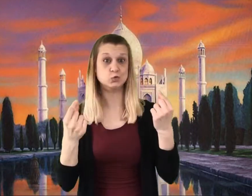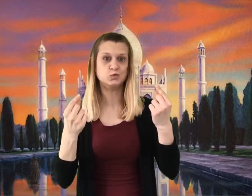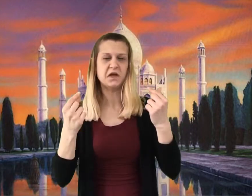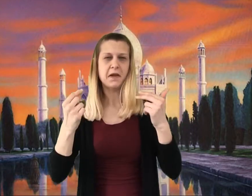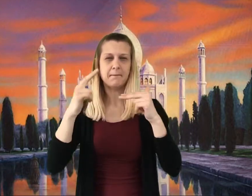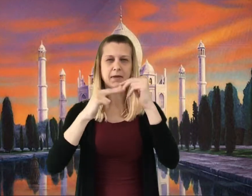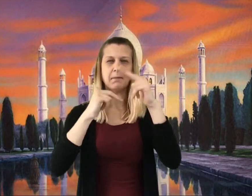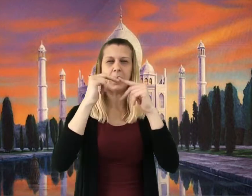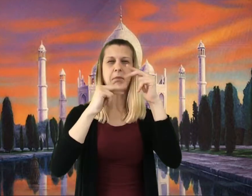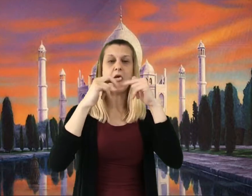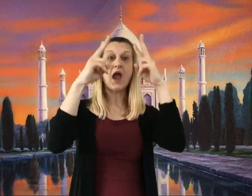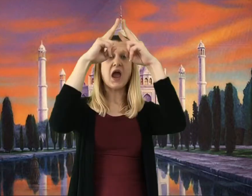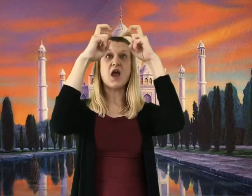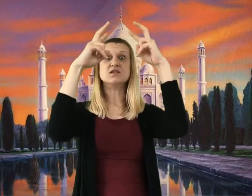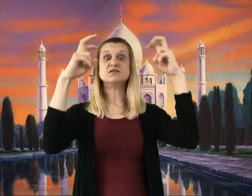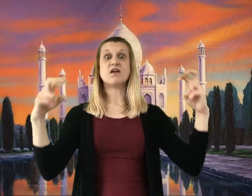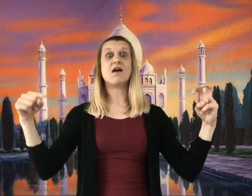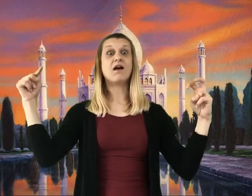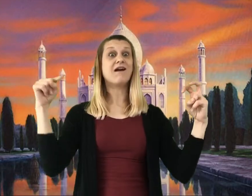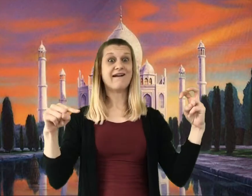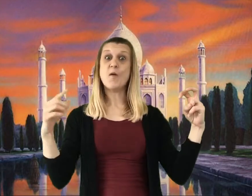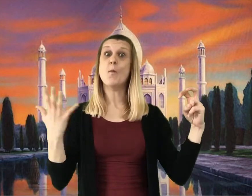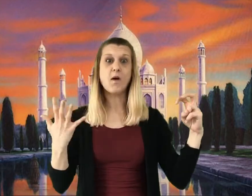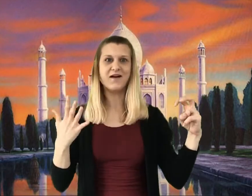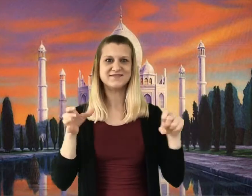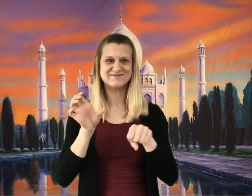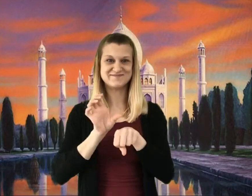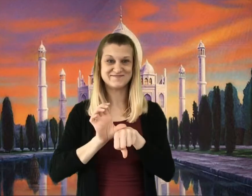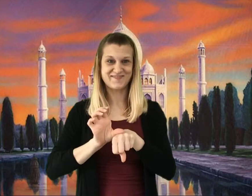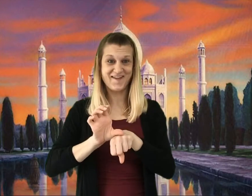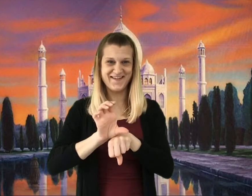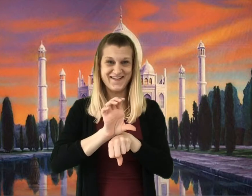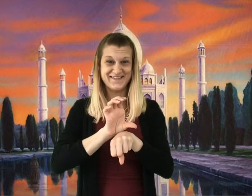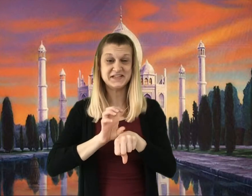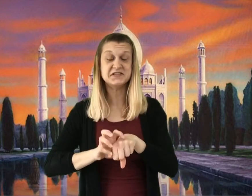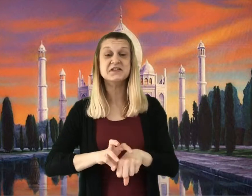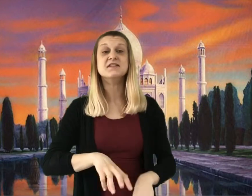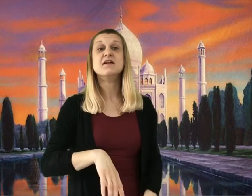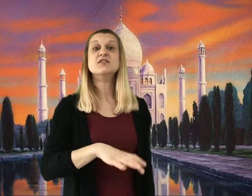build him a colossal palace entirely out of chocolate."